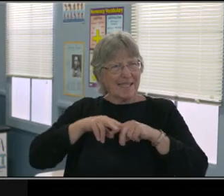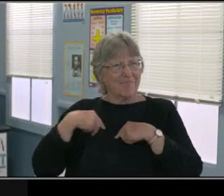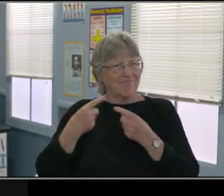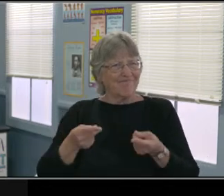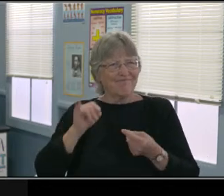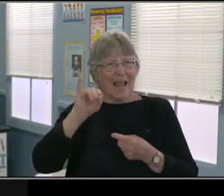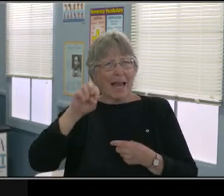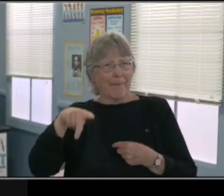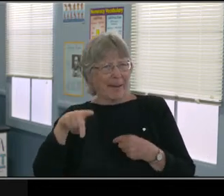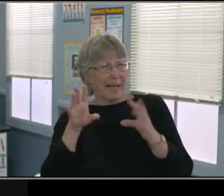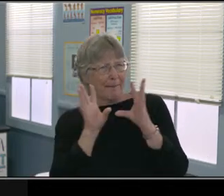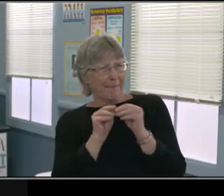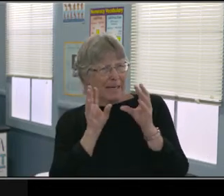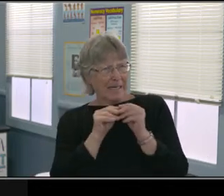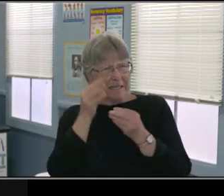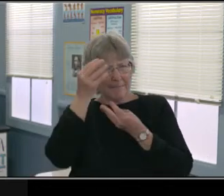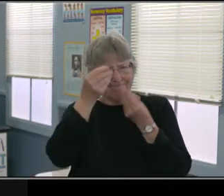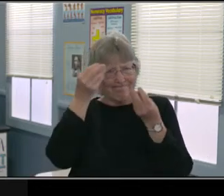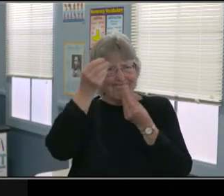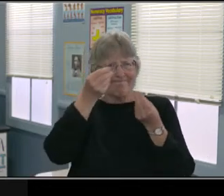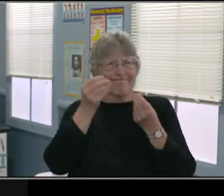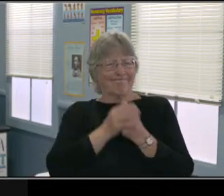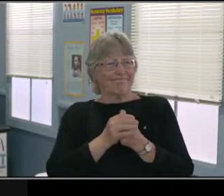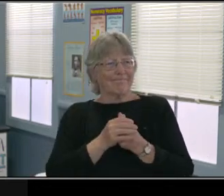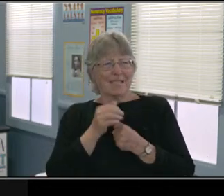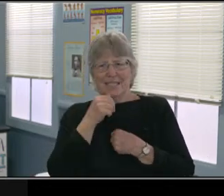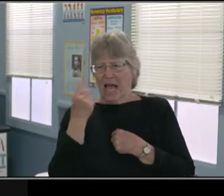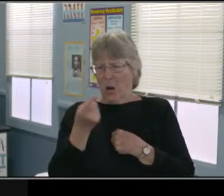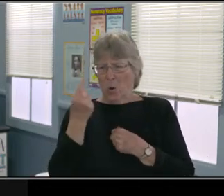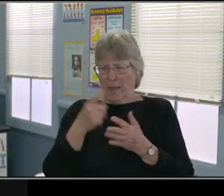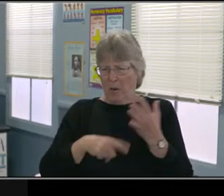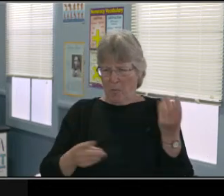in addition to a lot of other things. And so if we're learning,